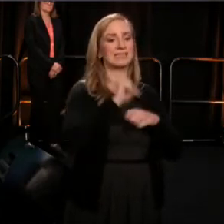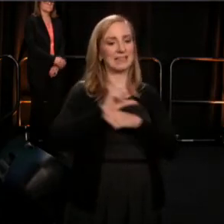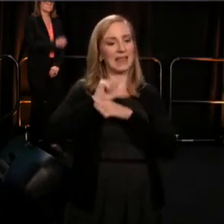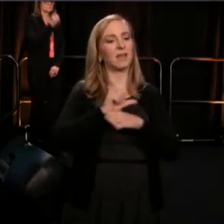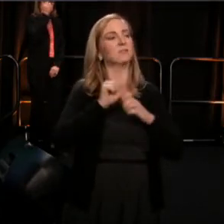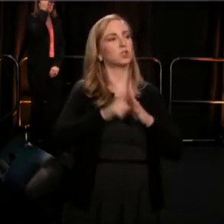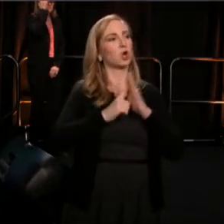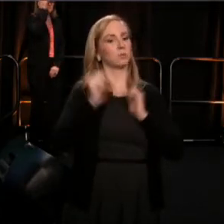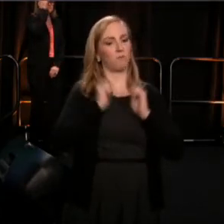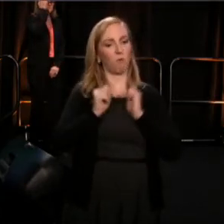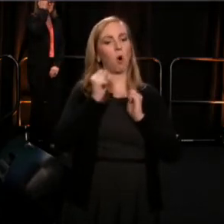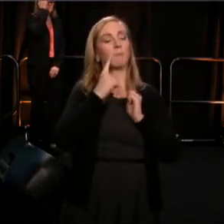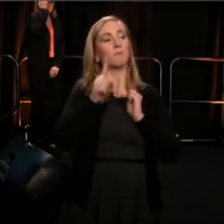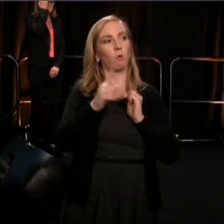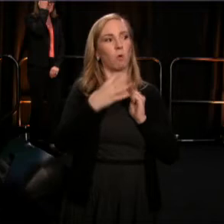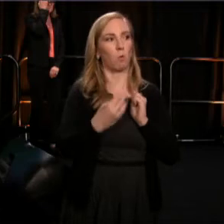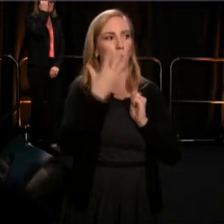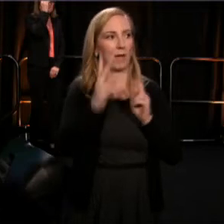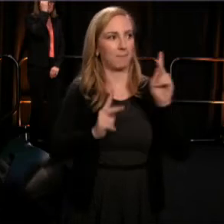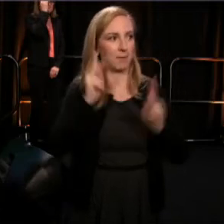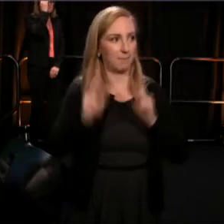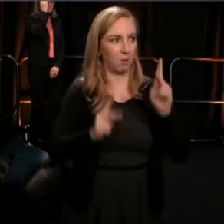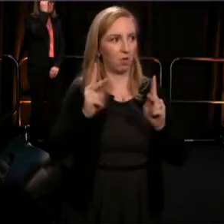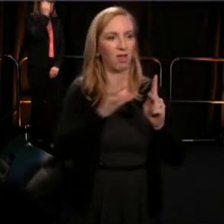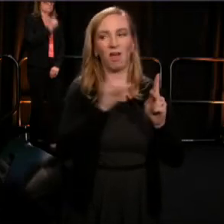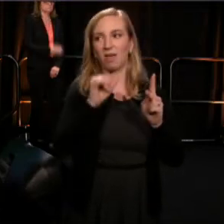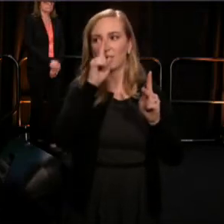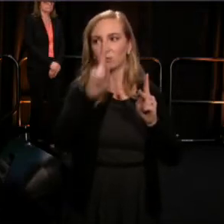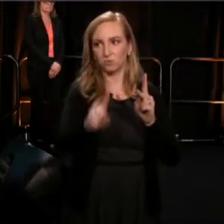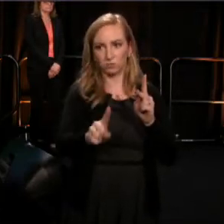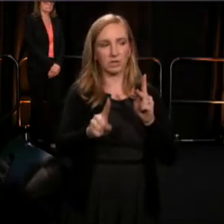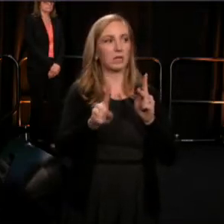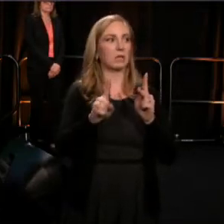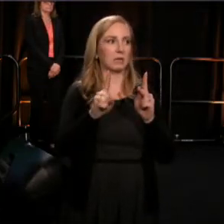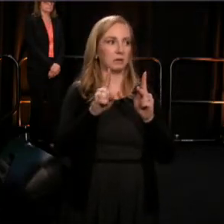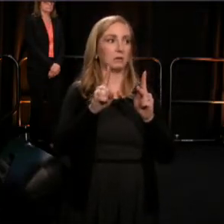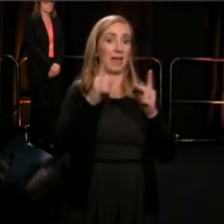that reached its pinnacle, in the heyday of the .